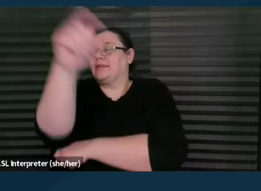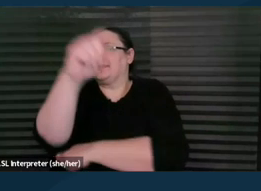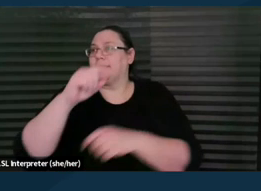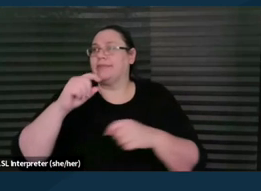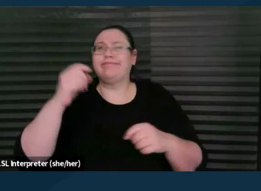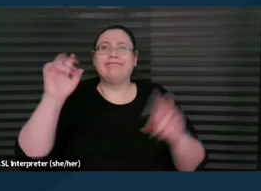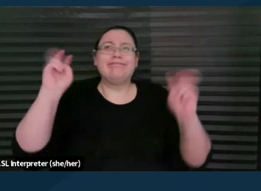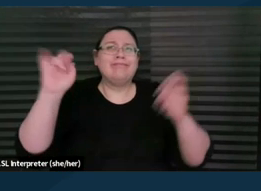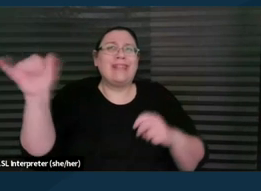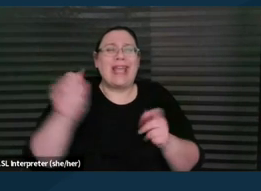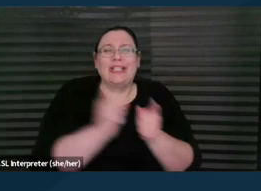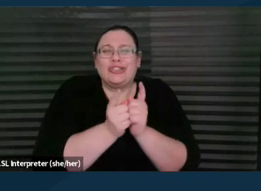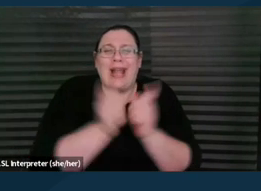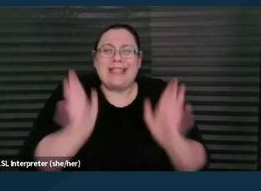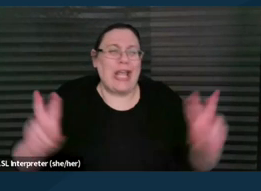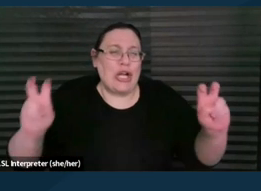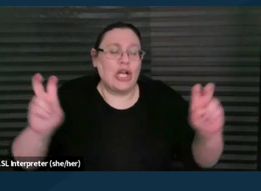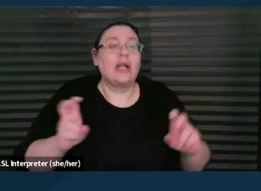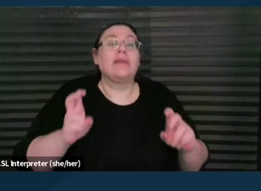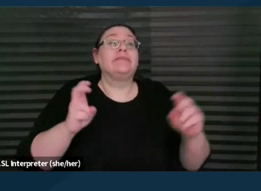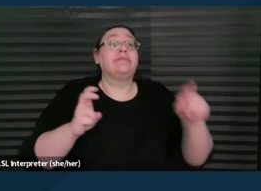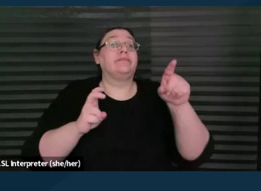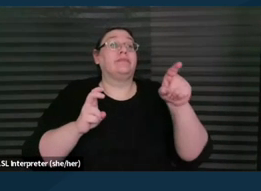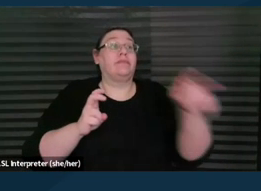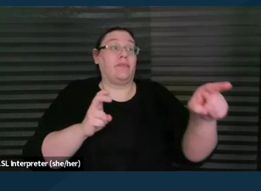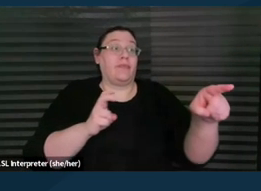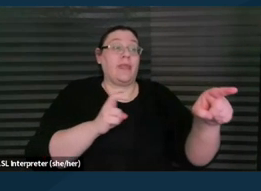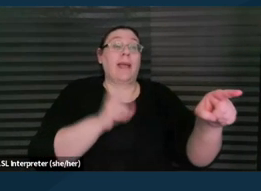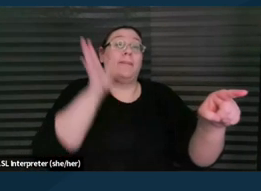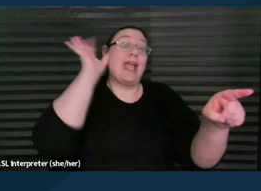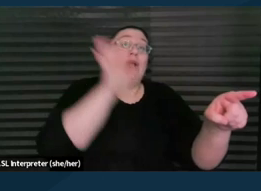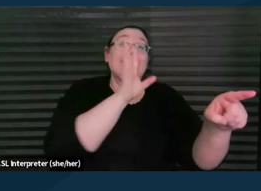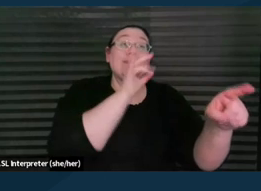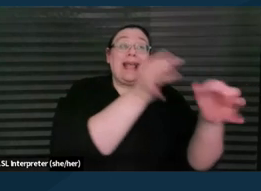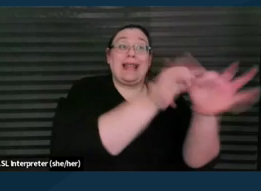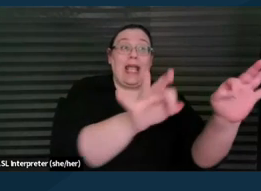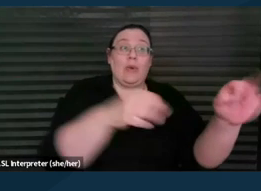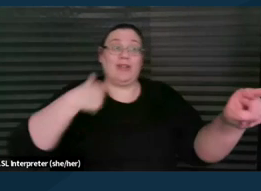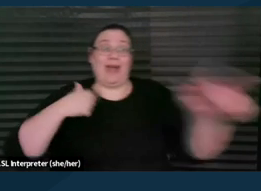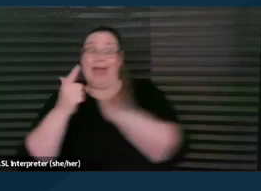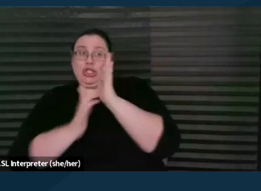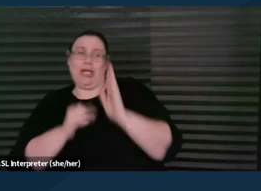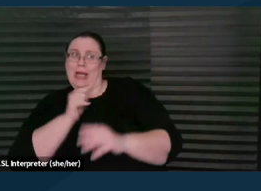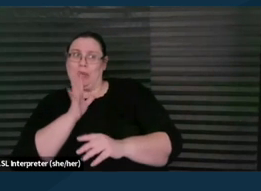So imagine the parent speaks a different language that you as the attorney don't speak. Even if the